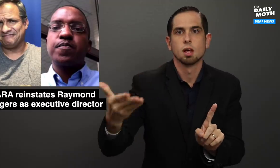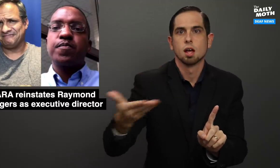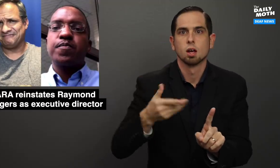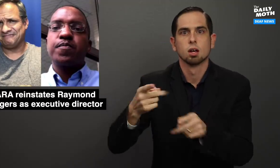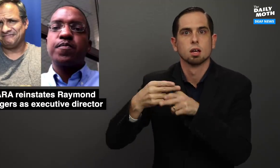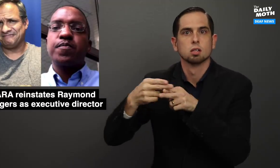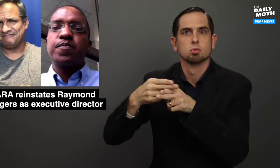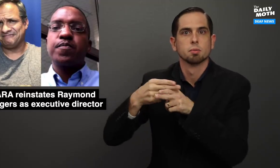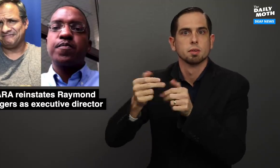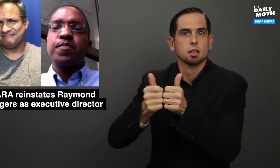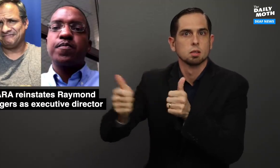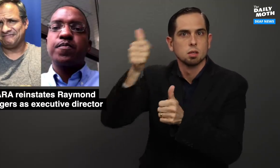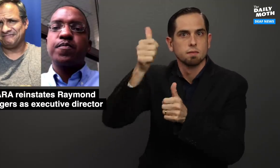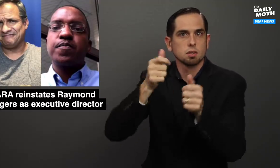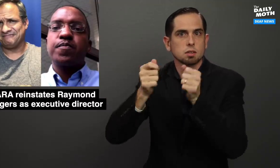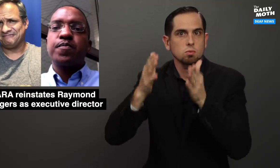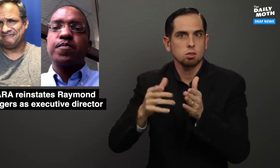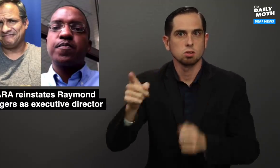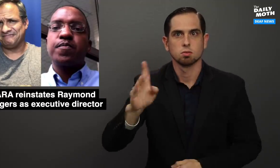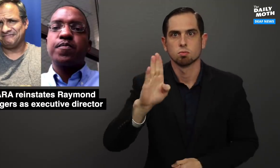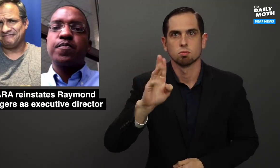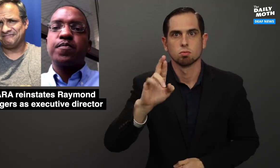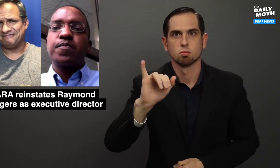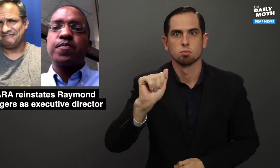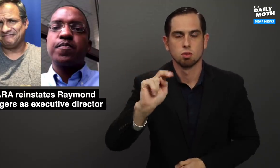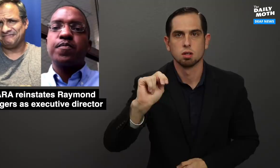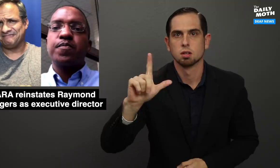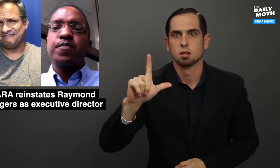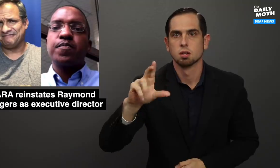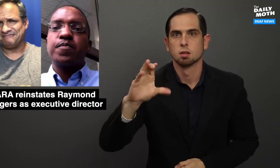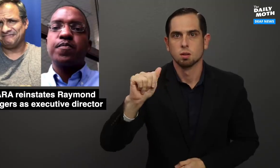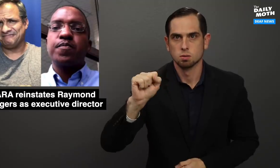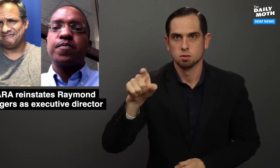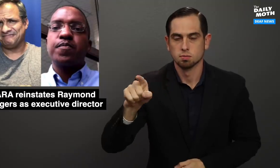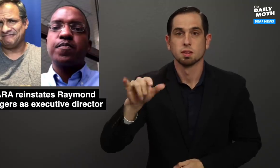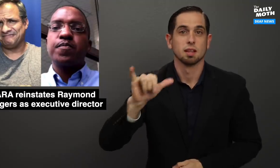and hired an interim executive director, Brian Lucas.